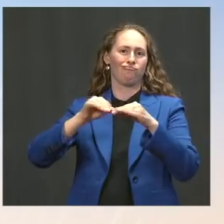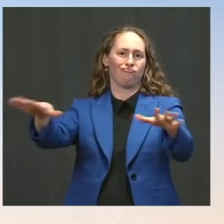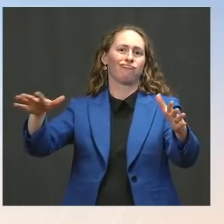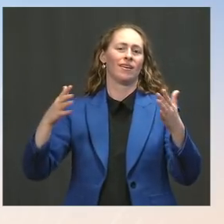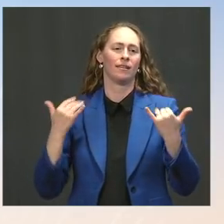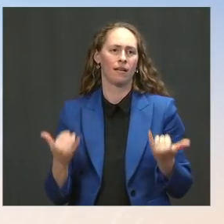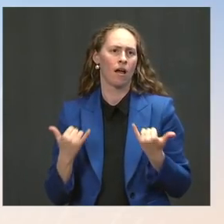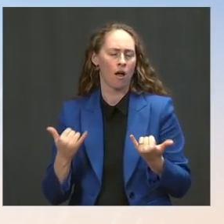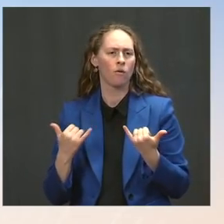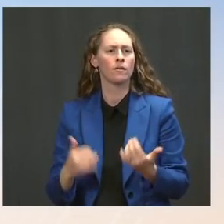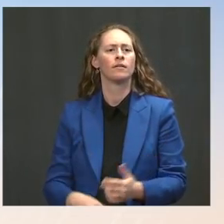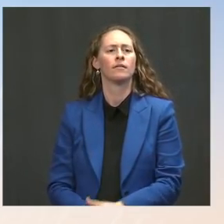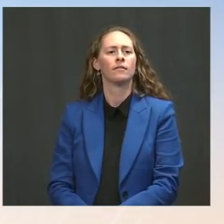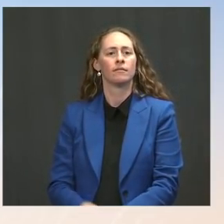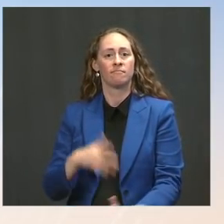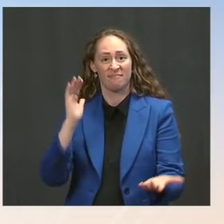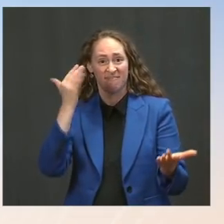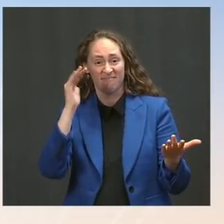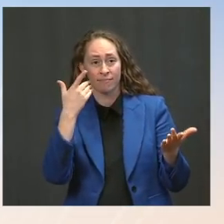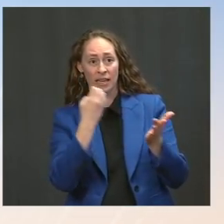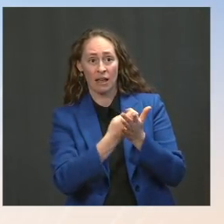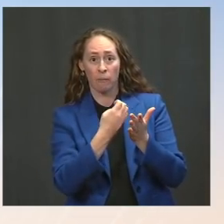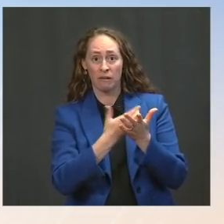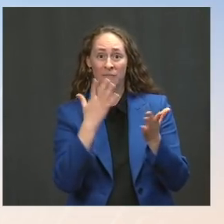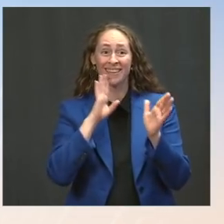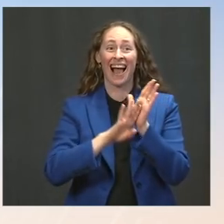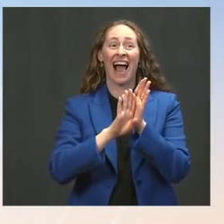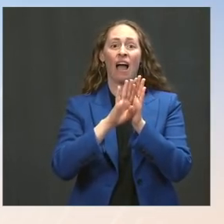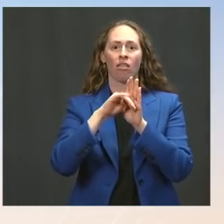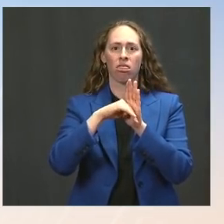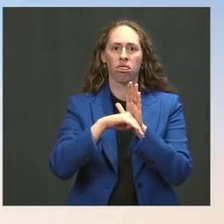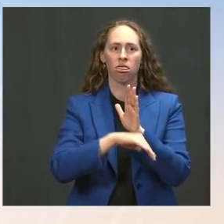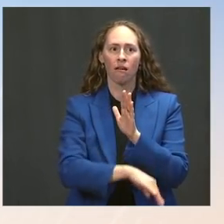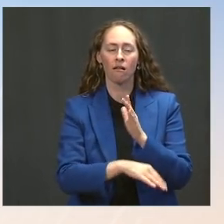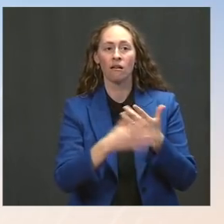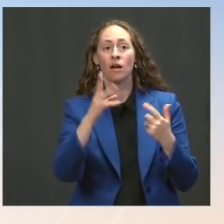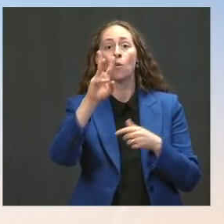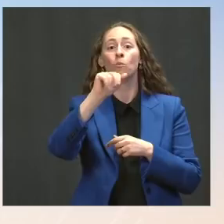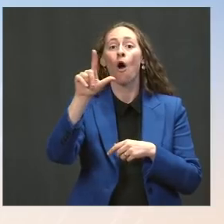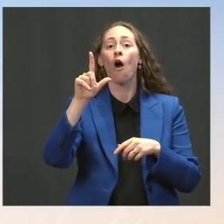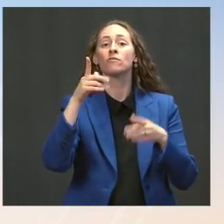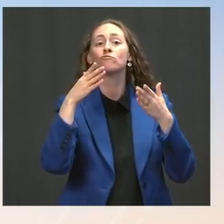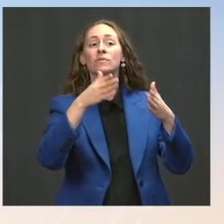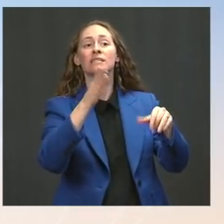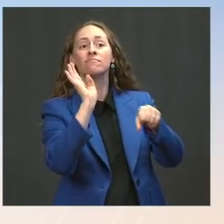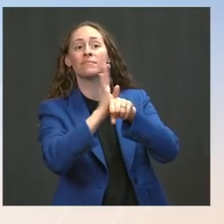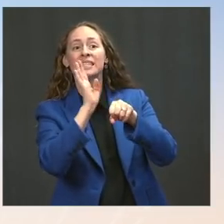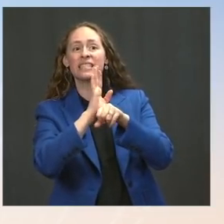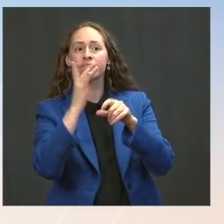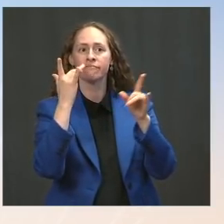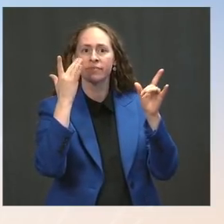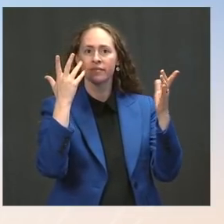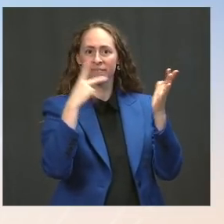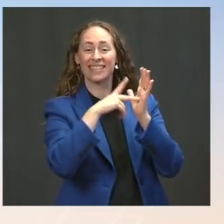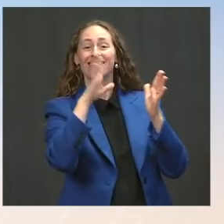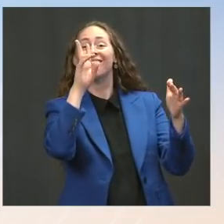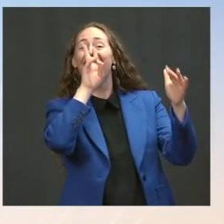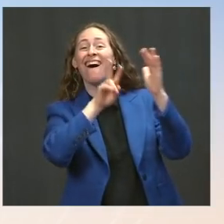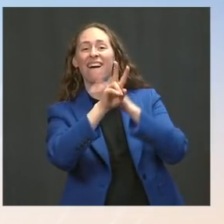We've seen some Wall Street banks bring down their forecasts for what GDP growth is going to look like for this year.